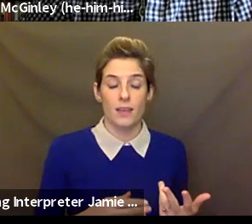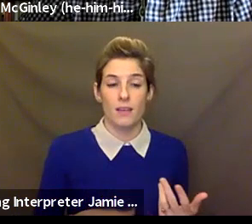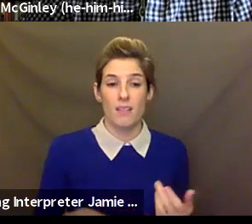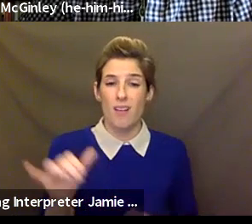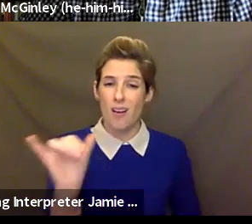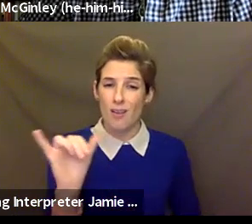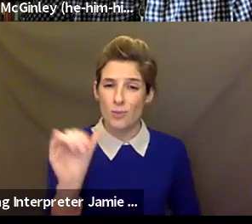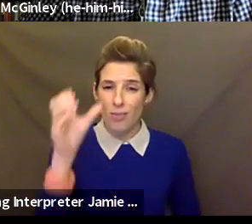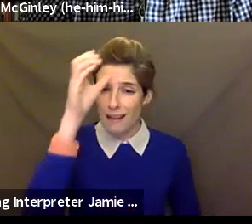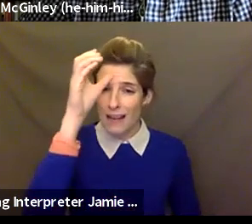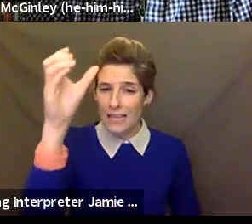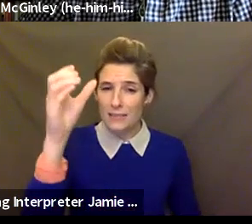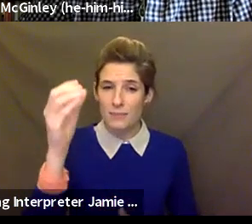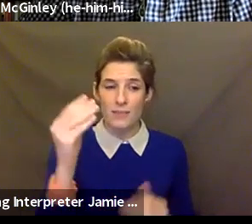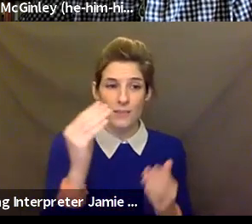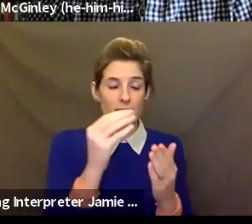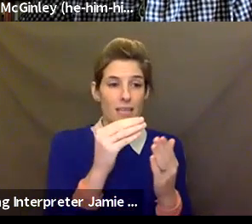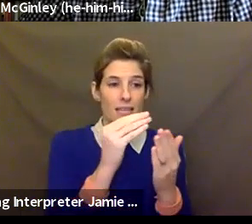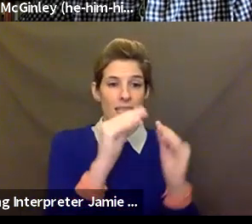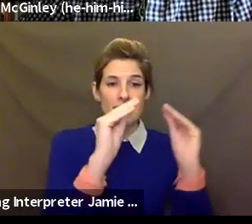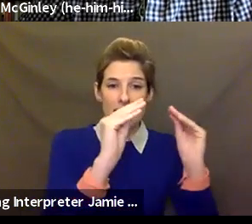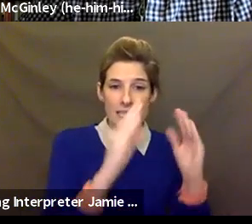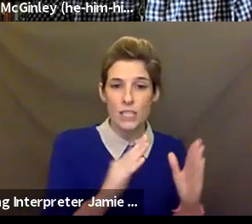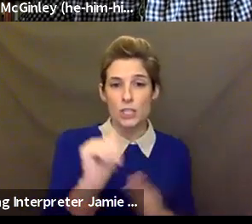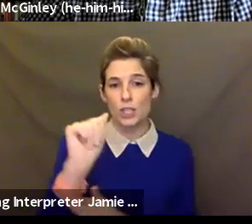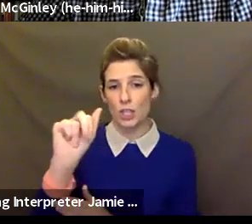career and people are really dedicated to it, but it's so